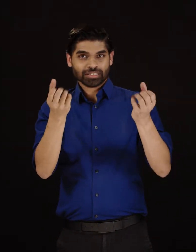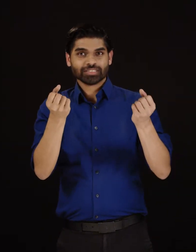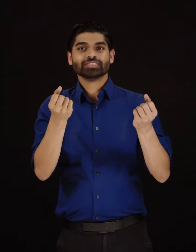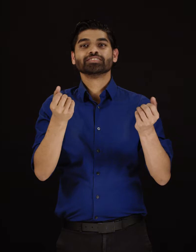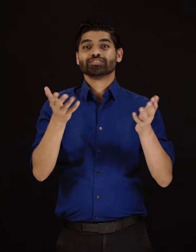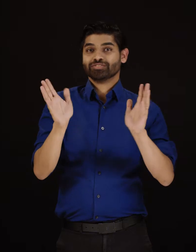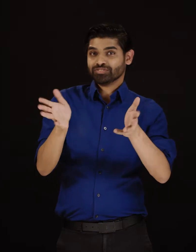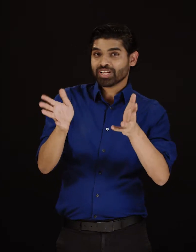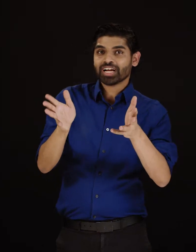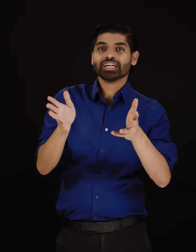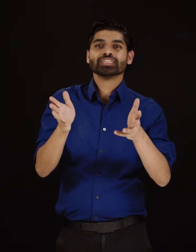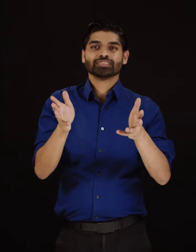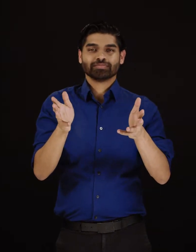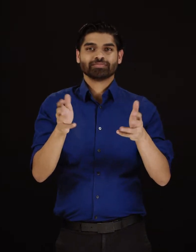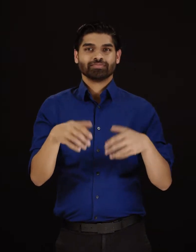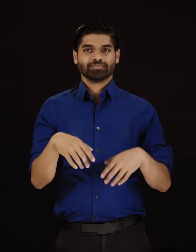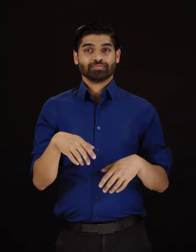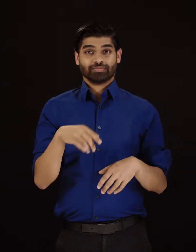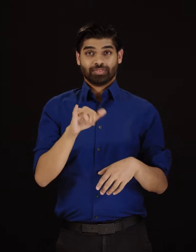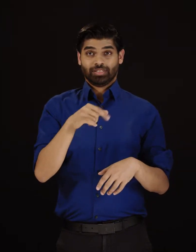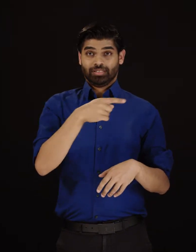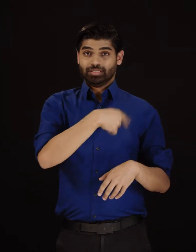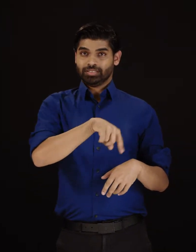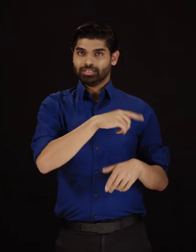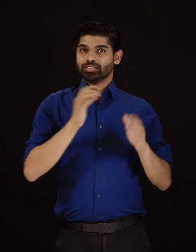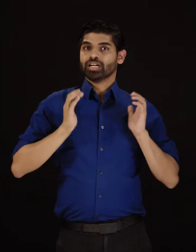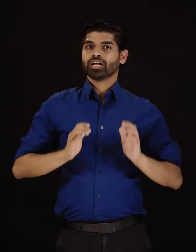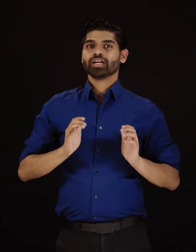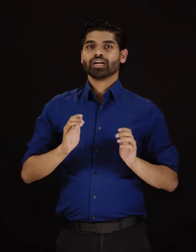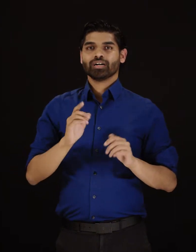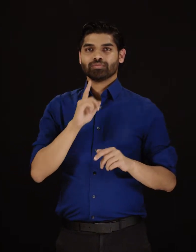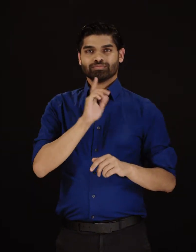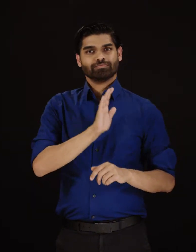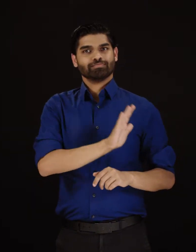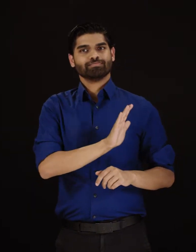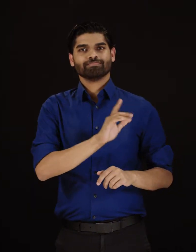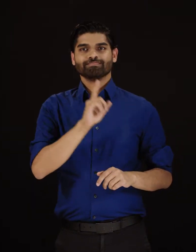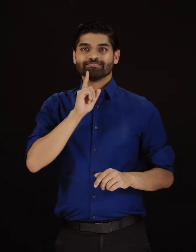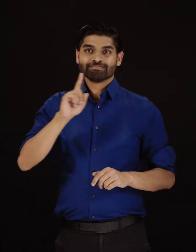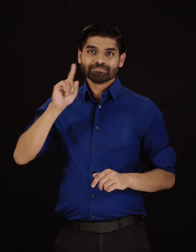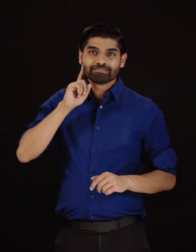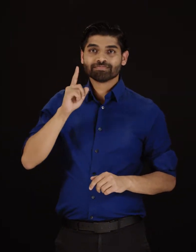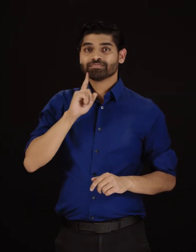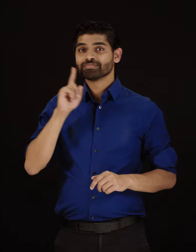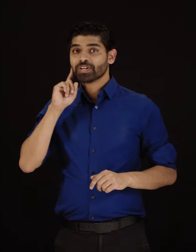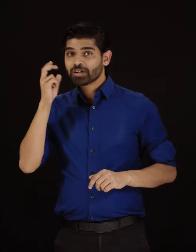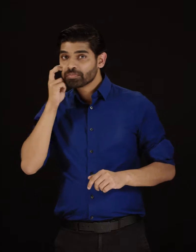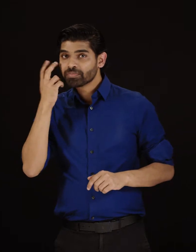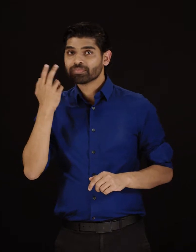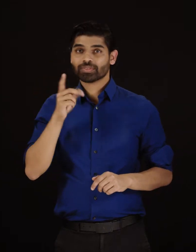Deaf-Blind, or Hard of Hearing, can use sign language to interact with the other person on video.